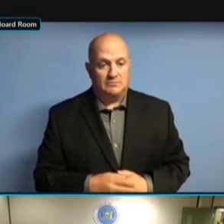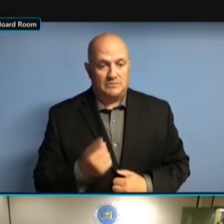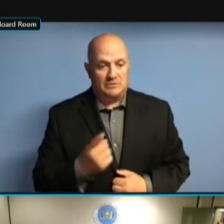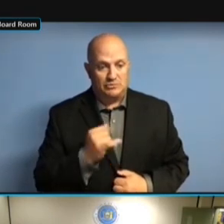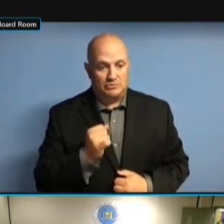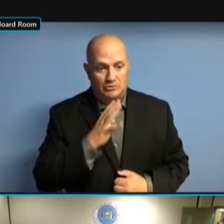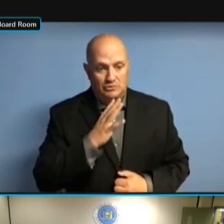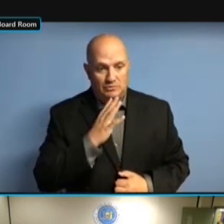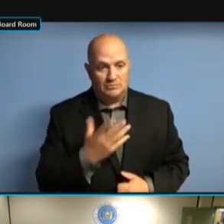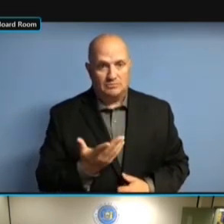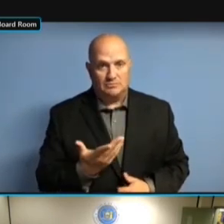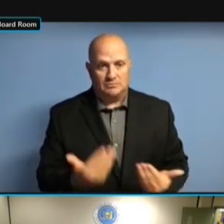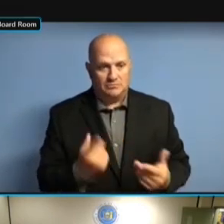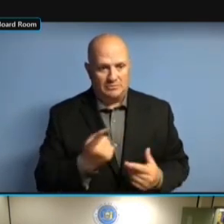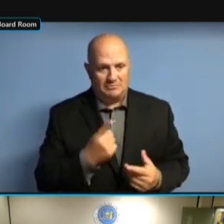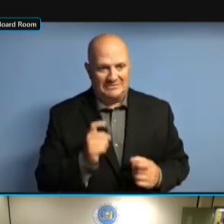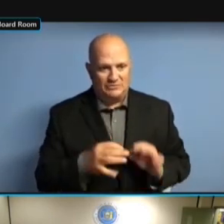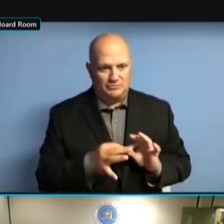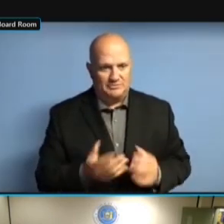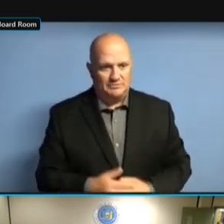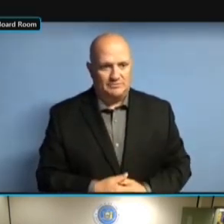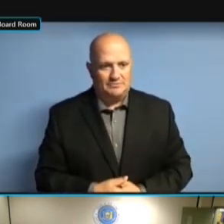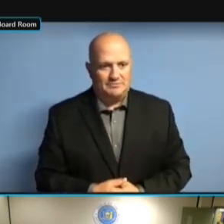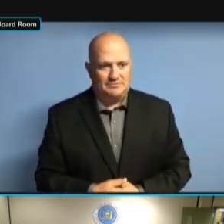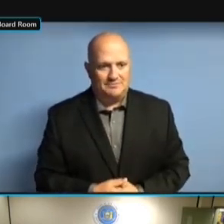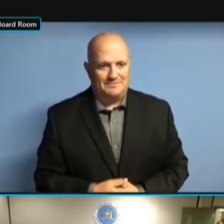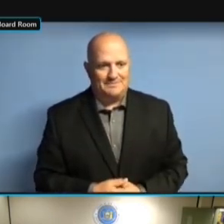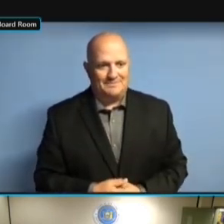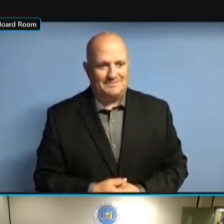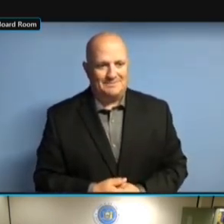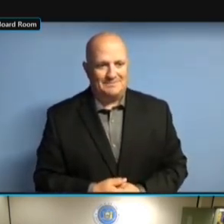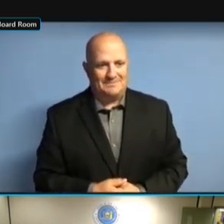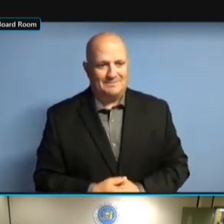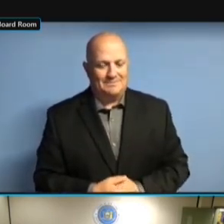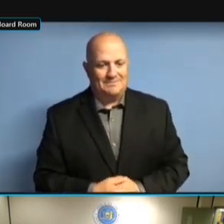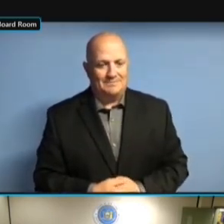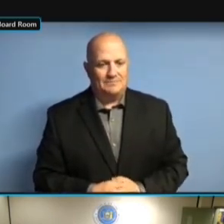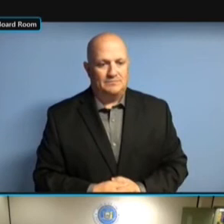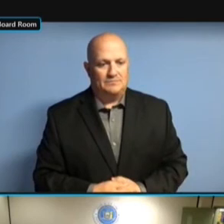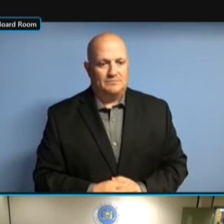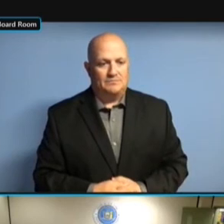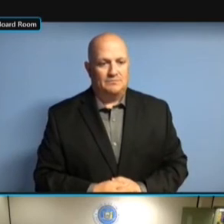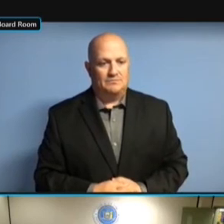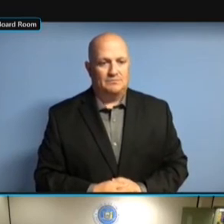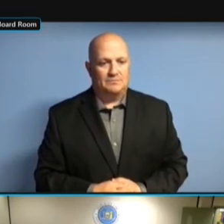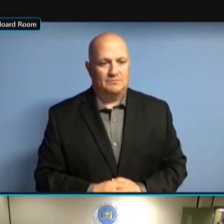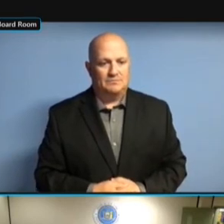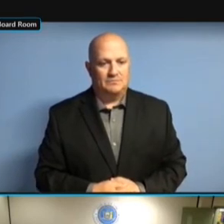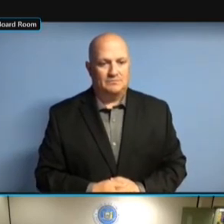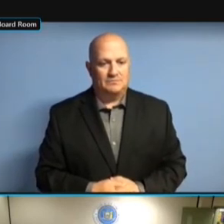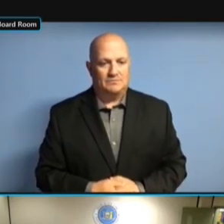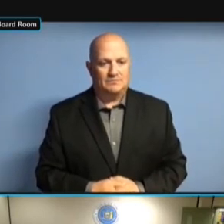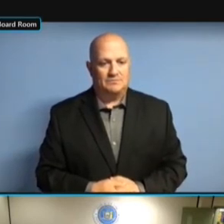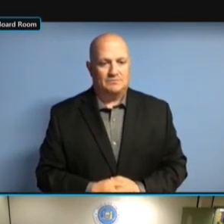WELL, FOR INSTANCE, AS I WAS WELL, FOR INSTANCE, AS I WAS LOOKING WELL, FOR INSTANCE, AS I WAS LOOKING AT WELL, FOR INSTANCE, AS I WAS LOOKING AT ONE WELL, FOR INSTANCE, AS I WAS LOOKING AT ONE OF WELL, FOR INSTANCE, AS I WAS LOOKING AT ONE OF THE WELL, FOR INSTANCE, AS I WAS LOOKING AT ONE OF THE NONFILERS LOOKING AT ONE OF THE NONFILERS LOOKING AT ONE OF THE NONFILERS ON LOOKING AT ONE OF THE NONFILERS ON THE LOOKING AT ONE OF THE NONFILERS ON THE LIST LOOKING AT ONE OF THE NONFILERS ON THE LIST WHO LOOKING AT ONE OF THE NONFILERS ON THE LIST WHO WE'RE